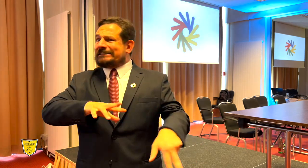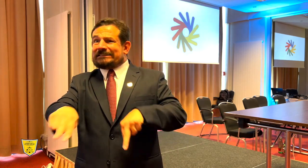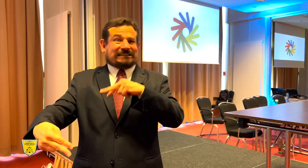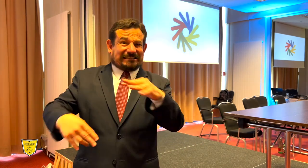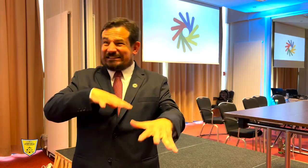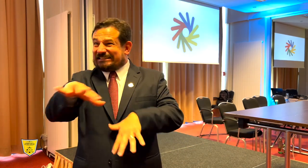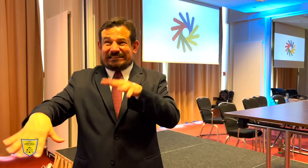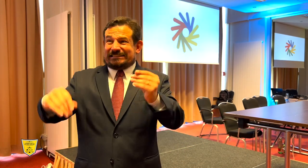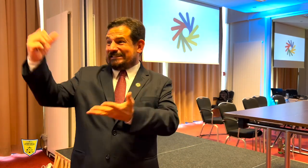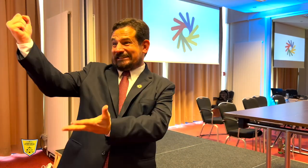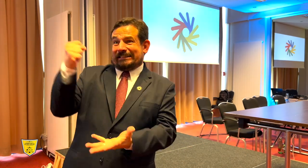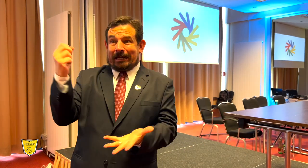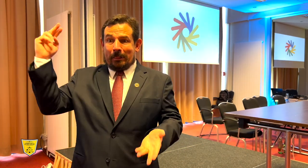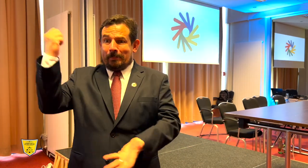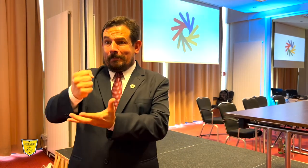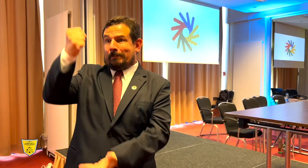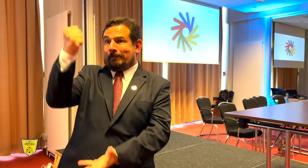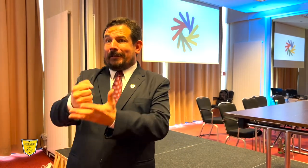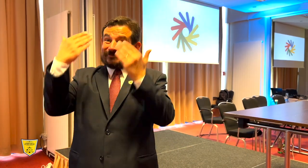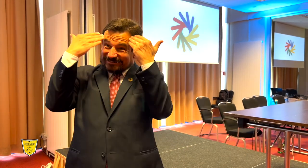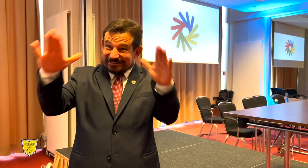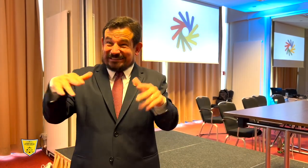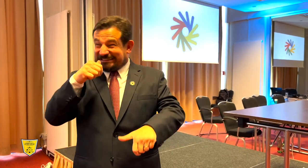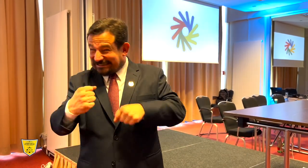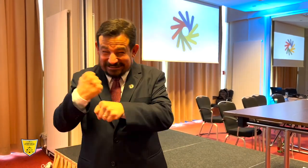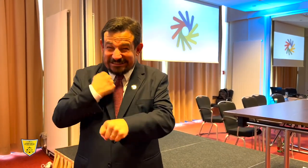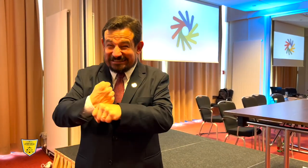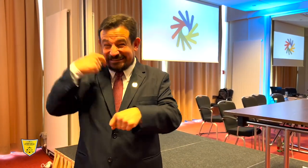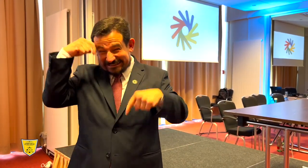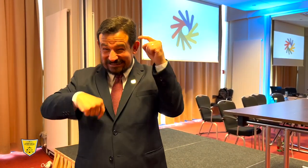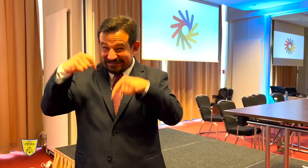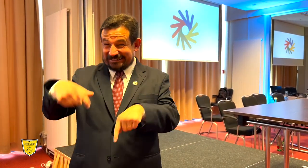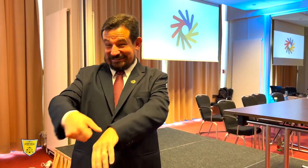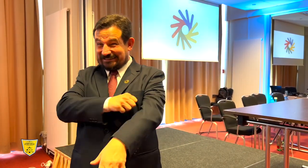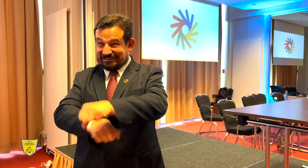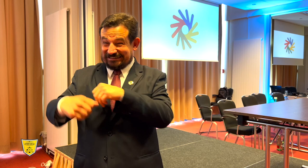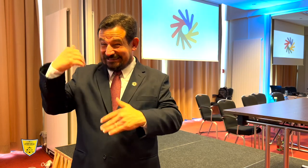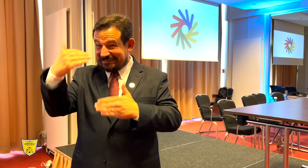The OC worked very hard even with uncertainty whether they